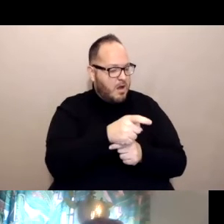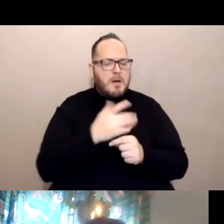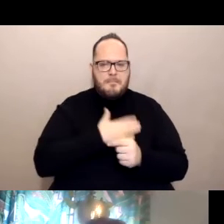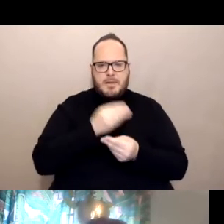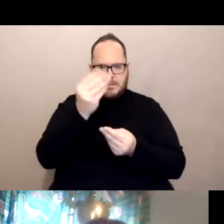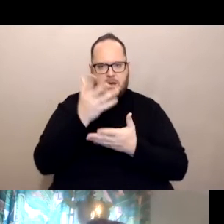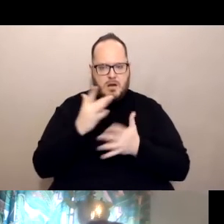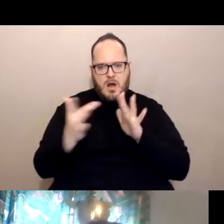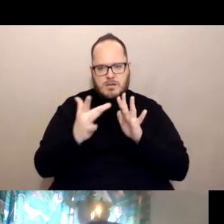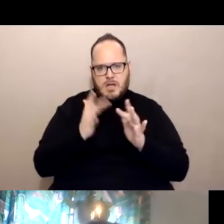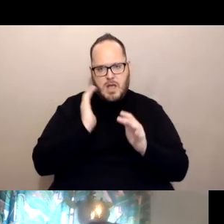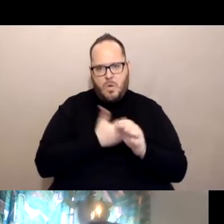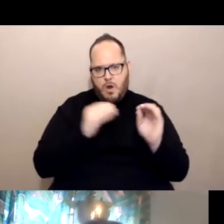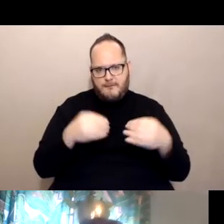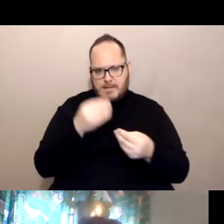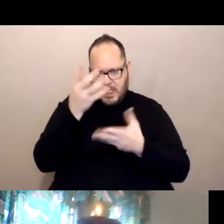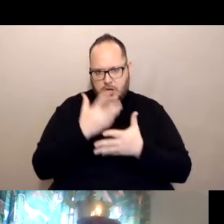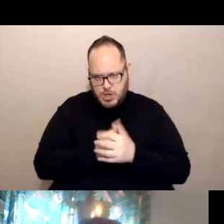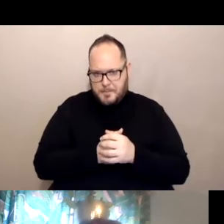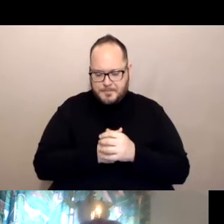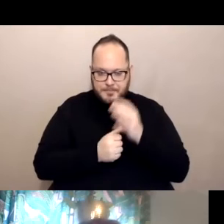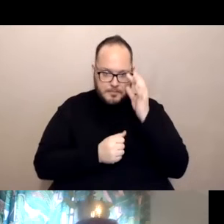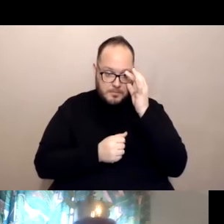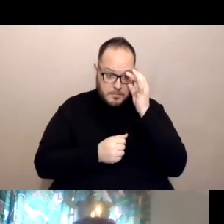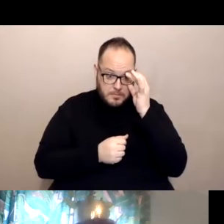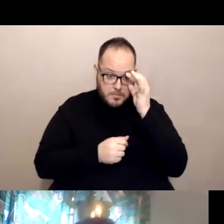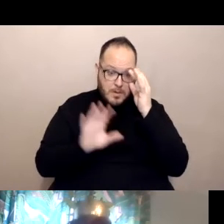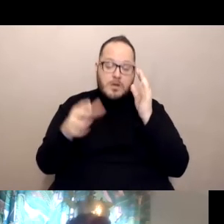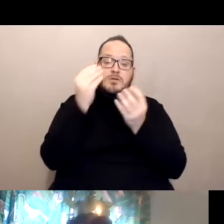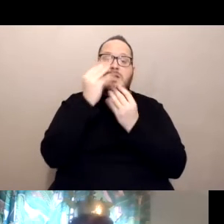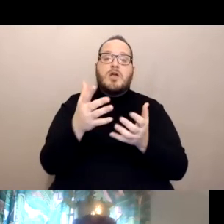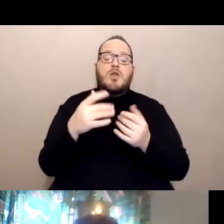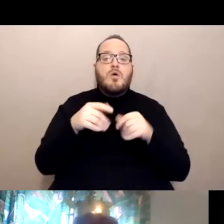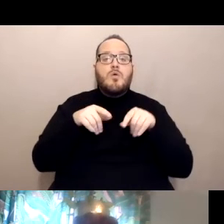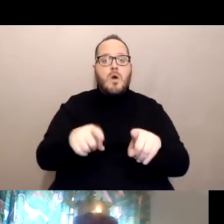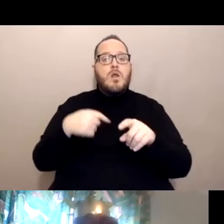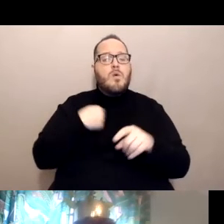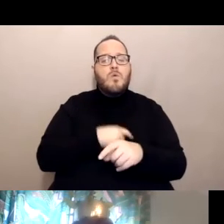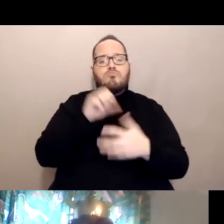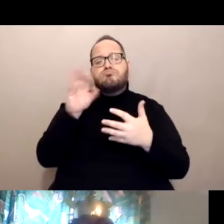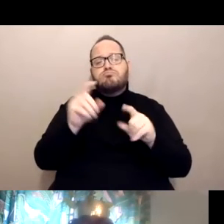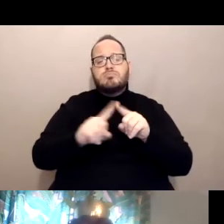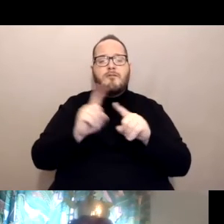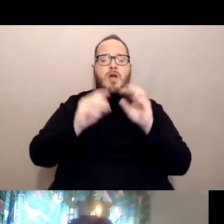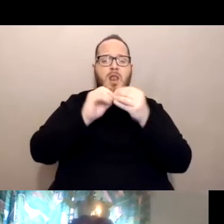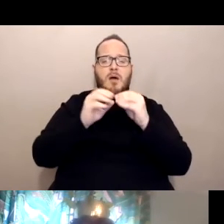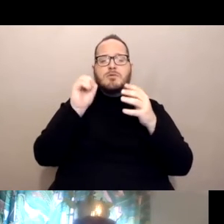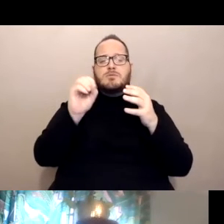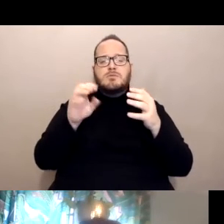So just to let you know, when we talk about numbers so that you can understand how many vaccines are available right now,